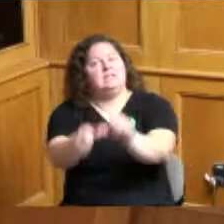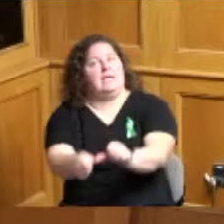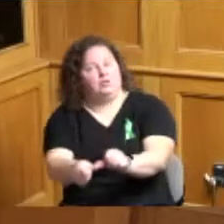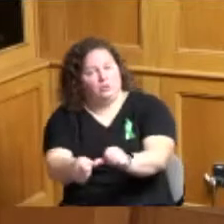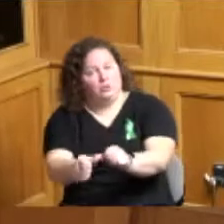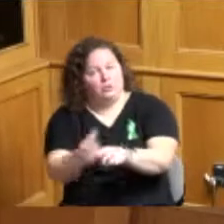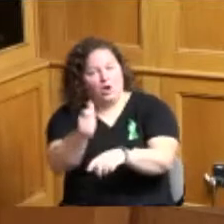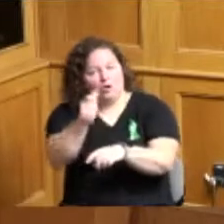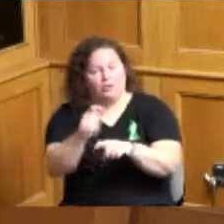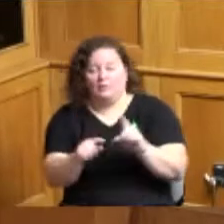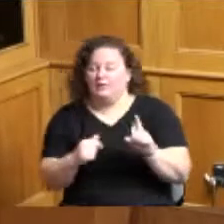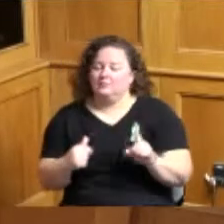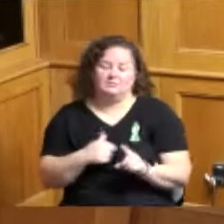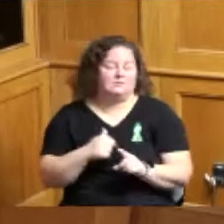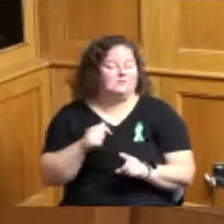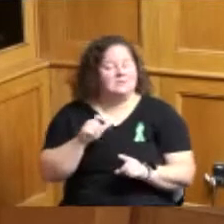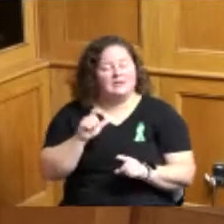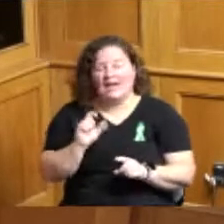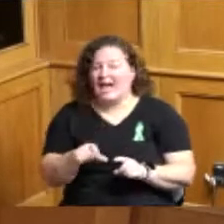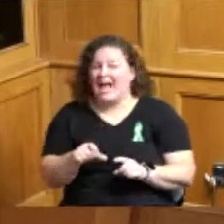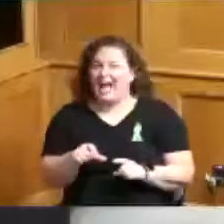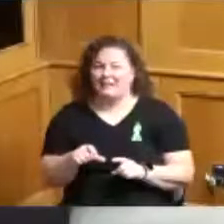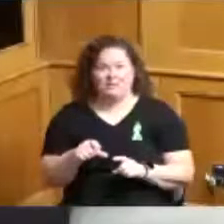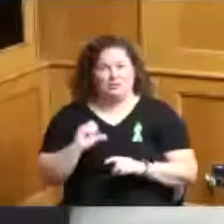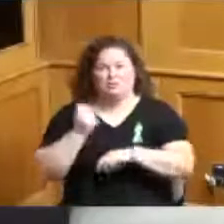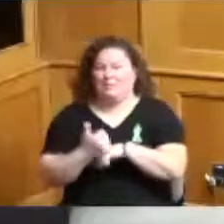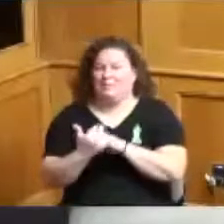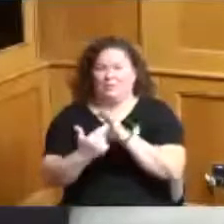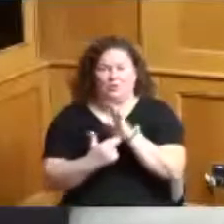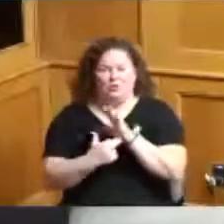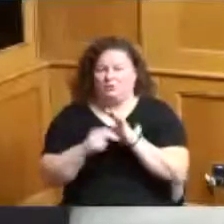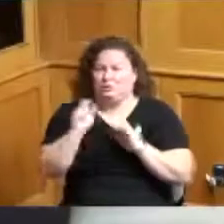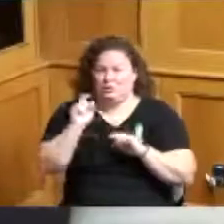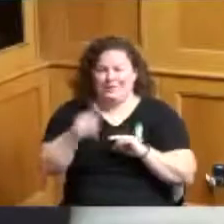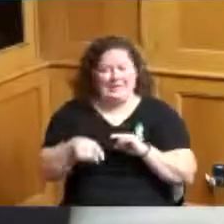be you know we gotta have one set of rules we can't have one set of rules if you're you know